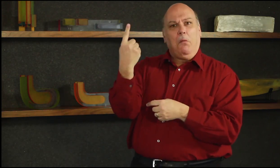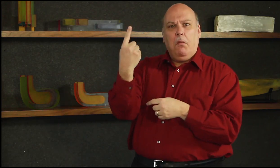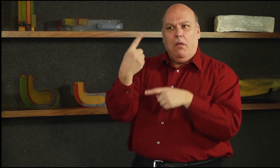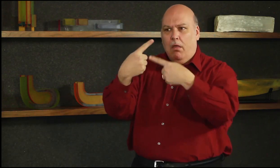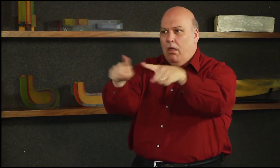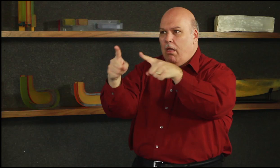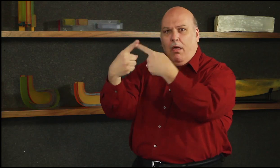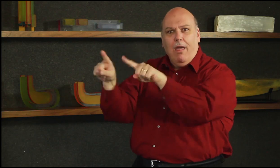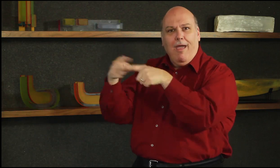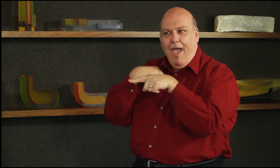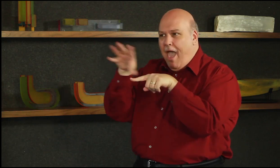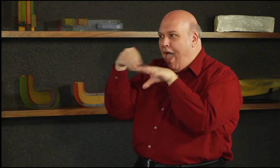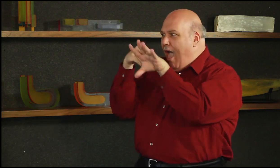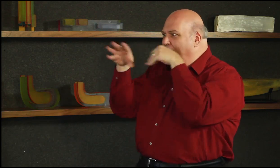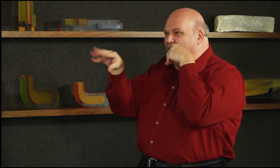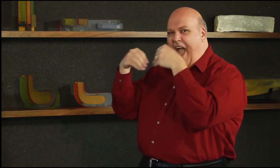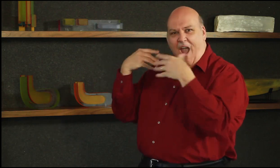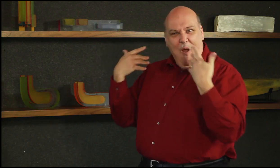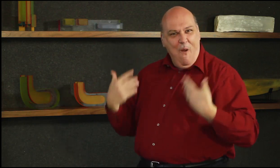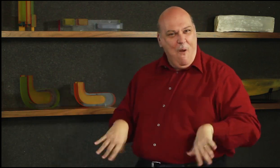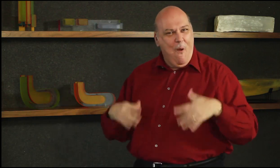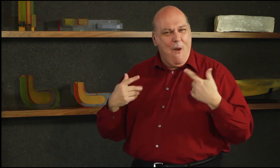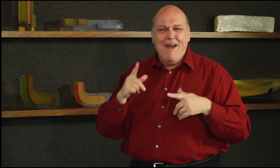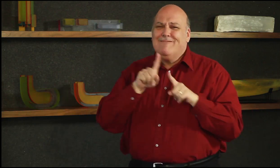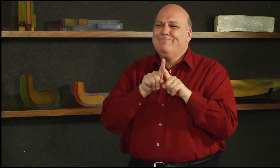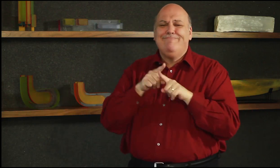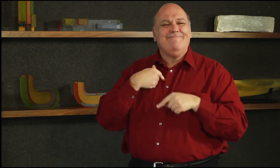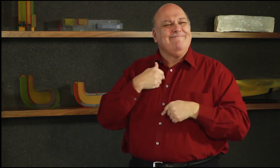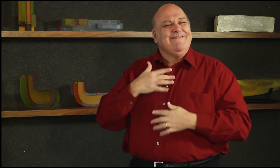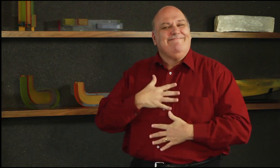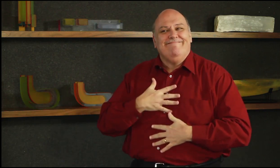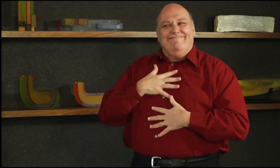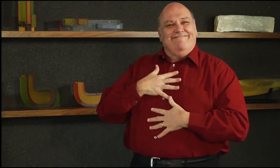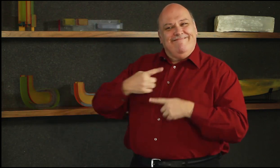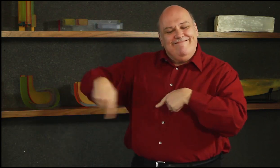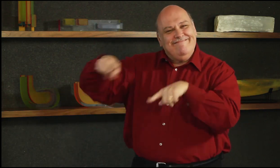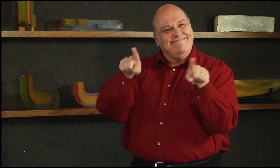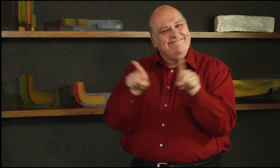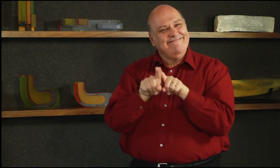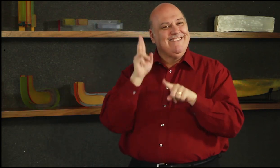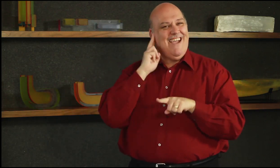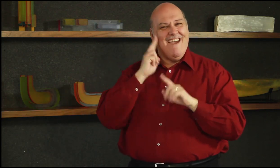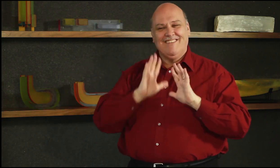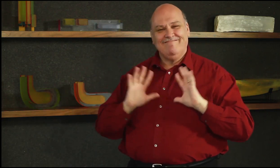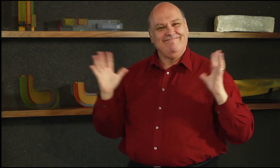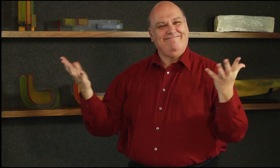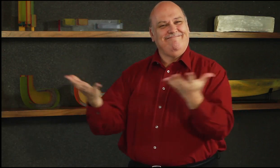with different jobs, interests and hobbies! This is